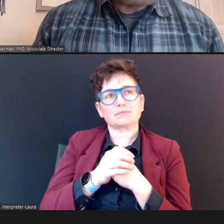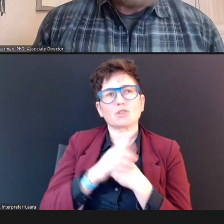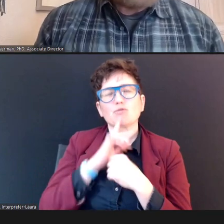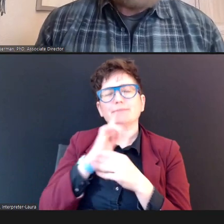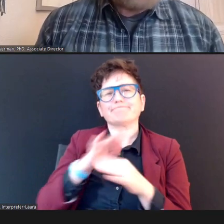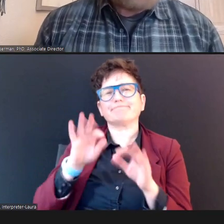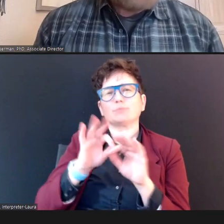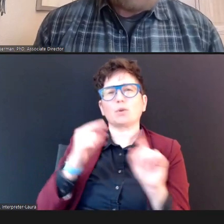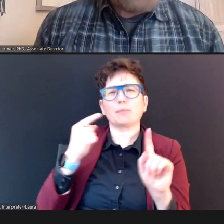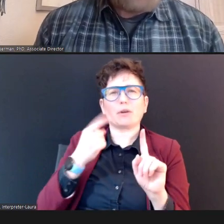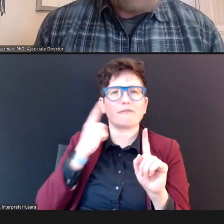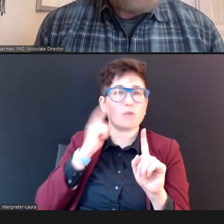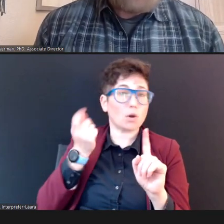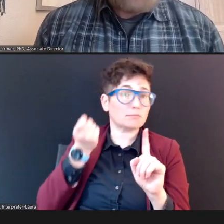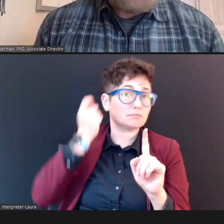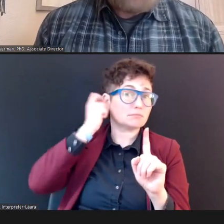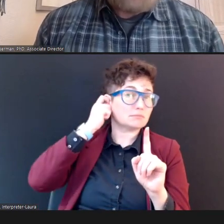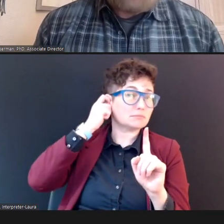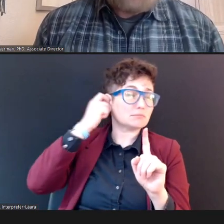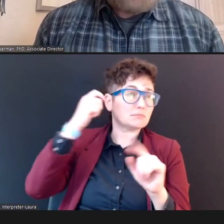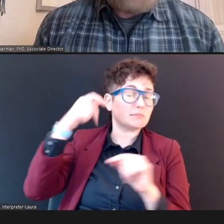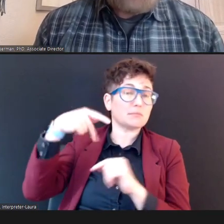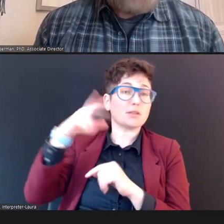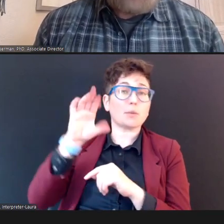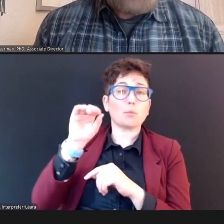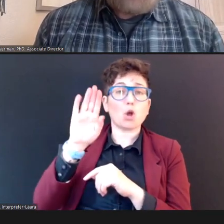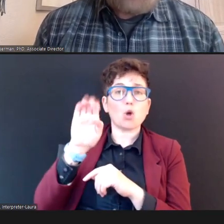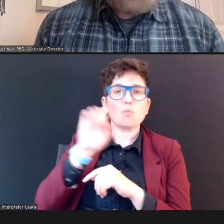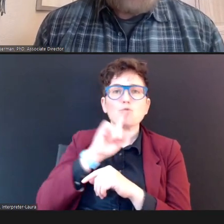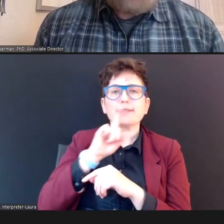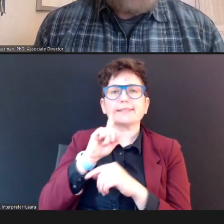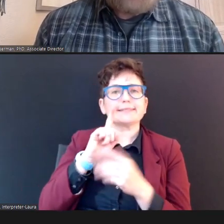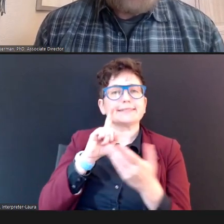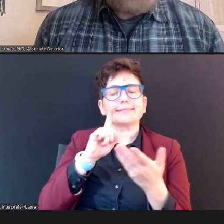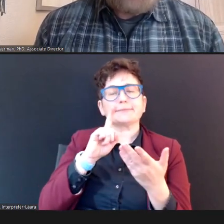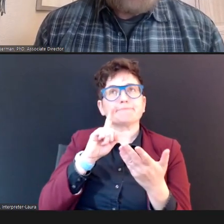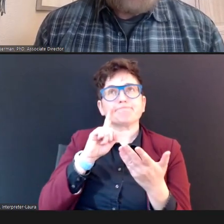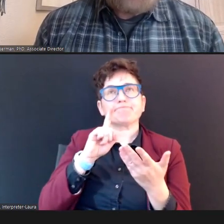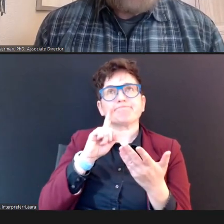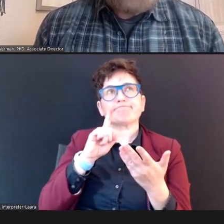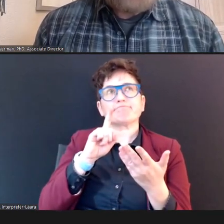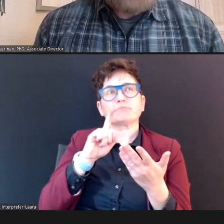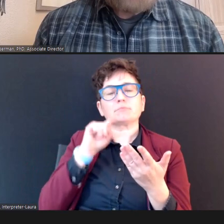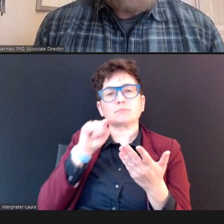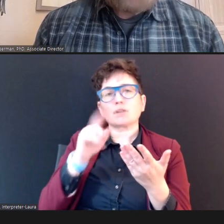We really don't -- we really do not want to hold the probe in place.